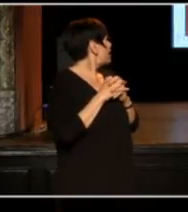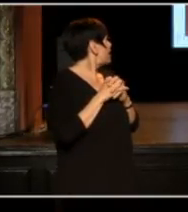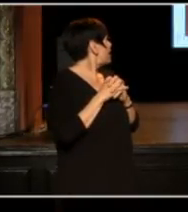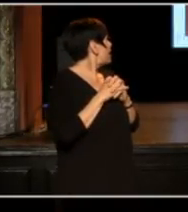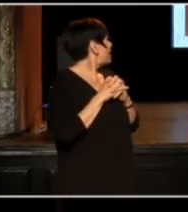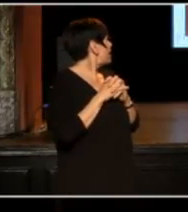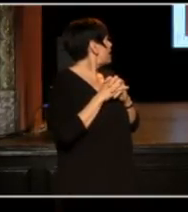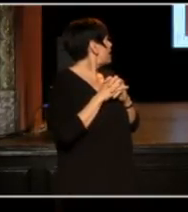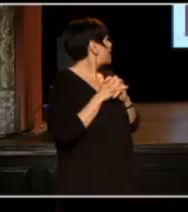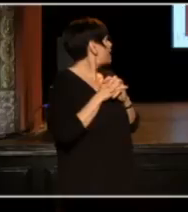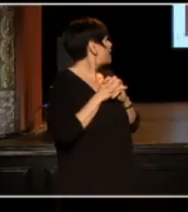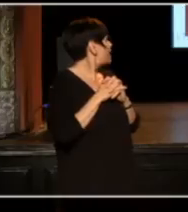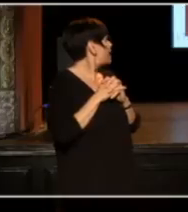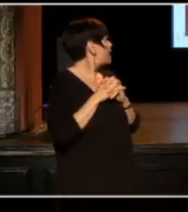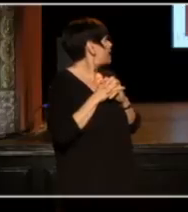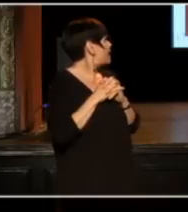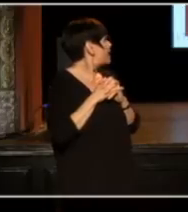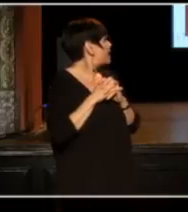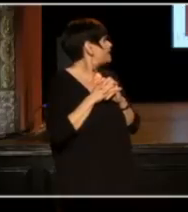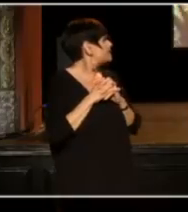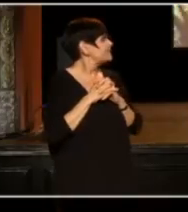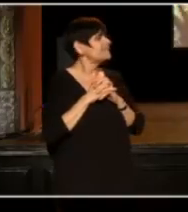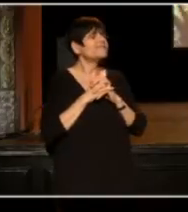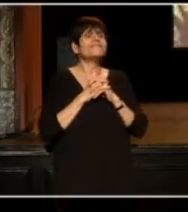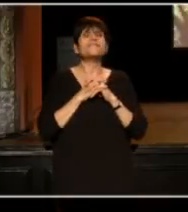The important question. The important question.